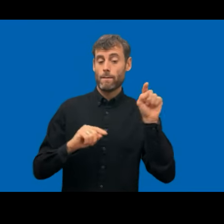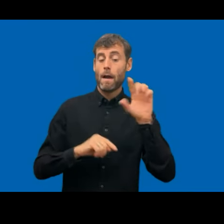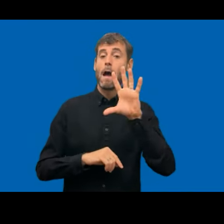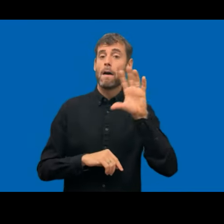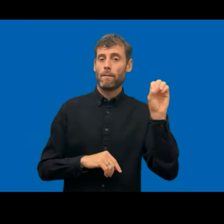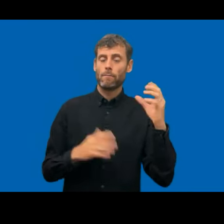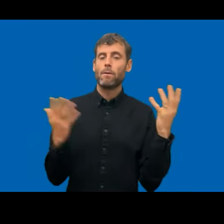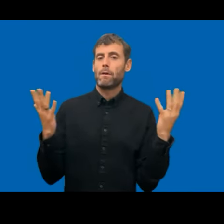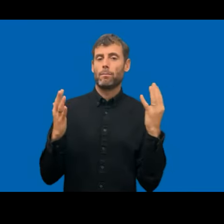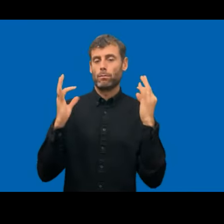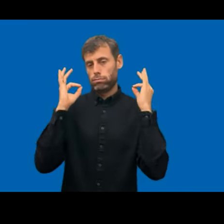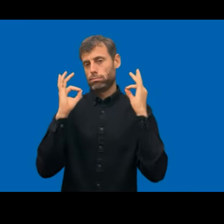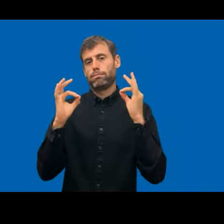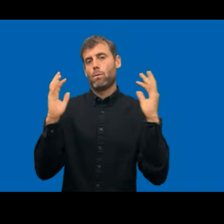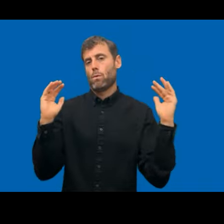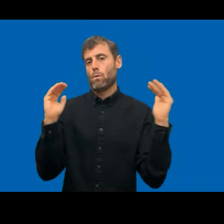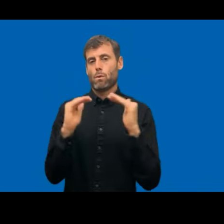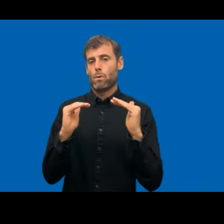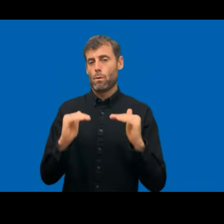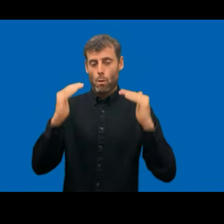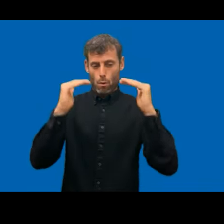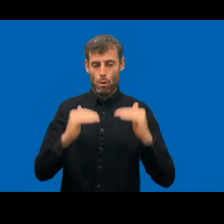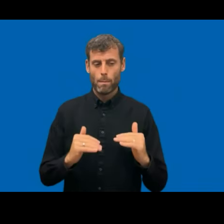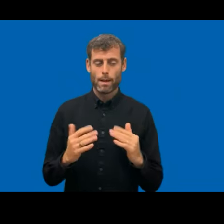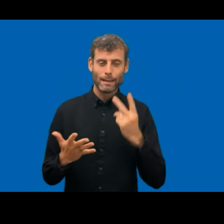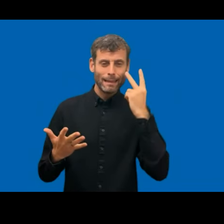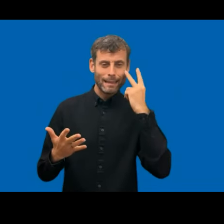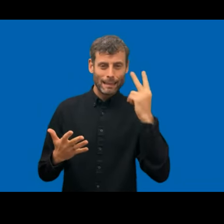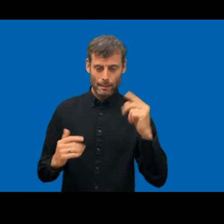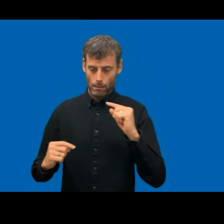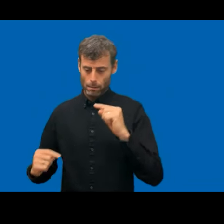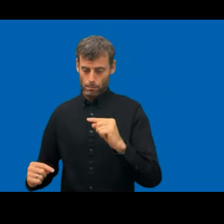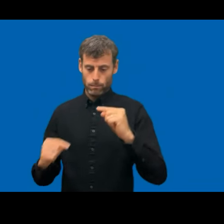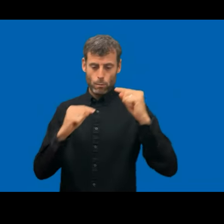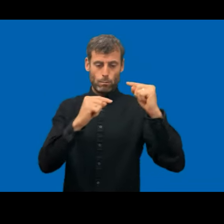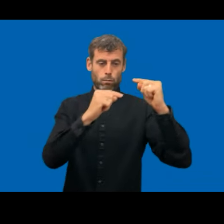it comparable with the other you will see, that only the small top part is the compliant.